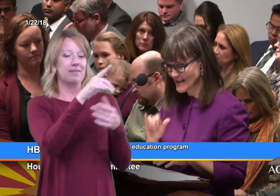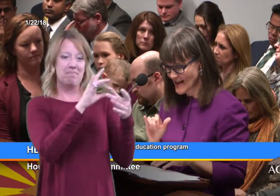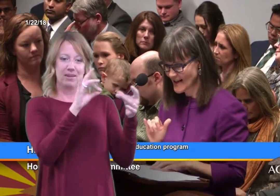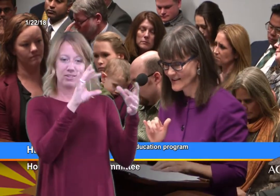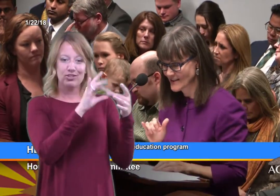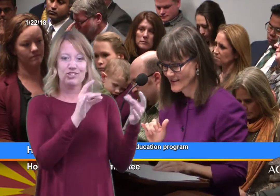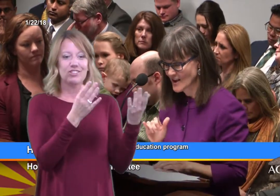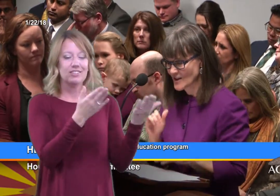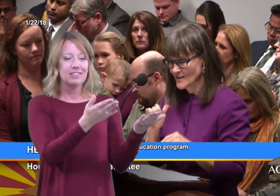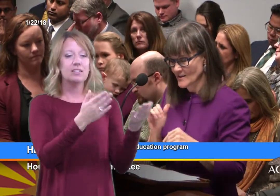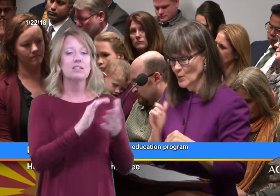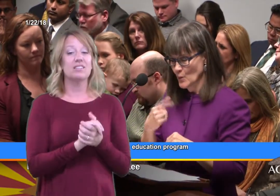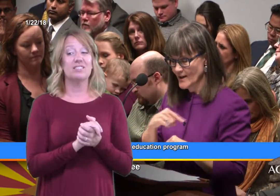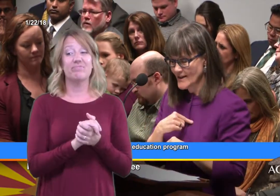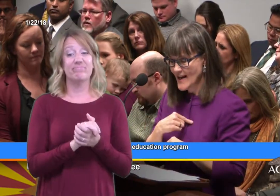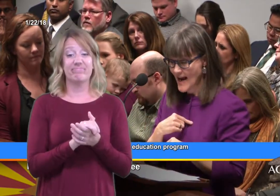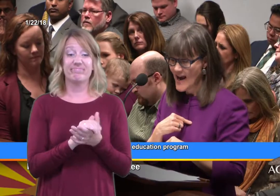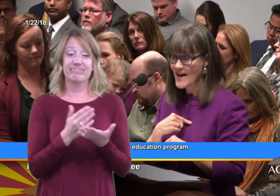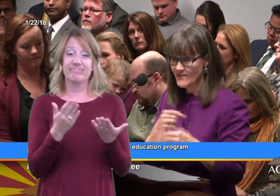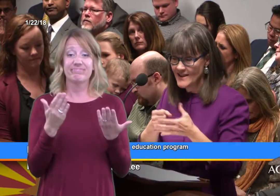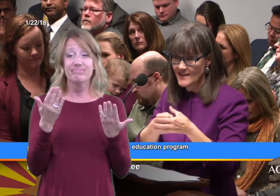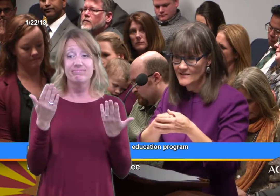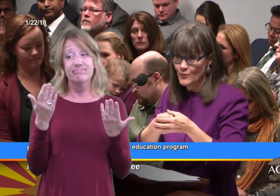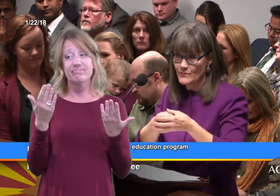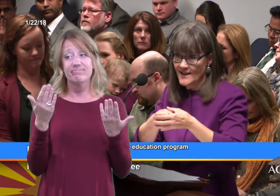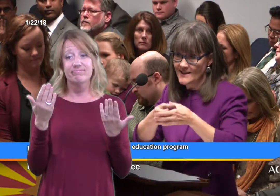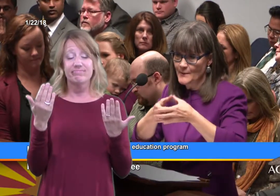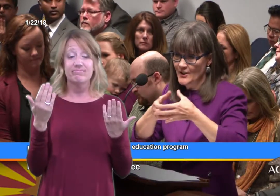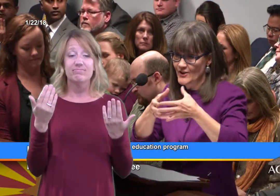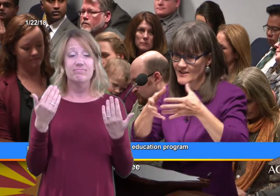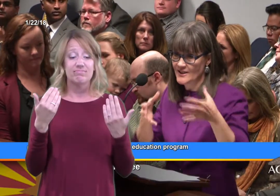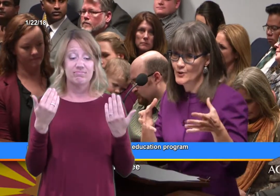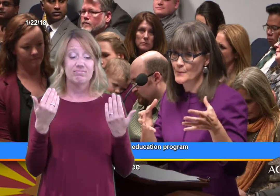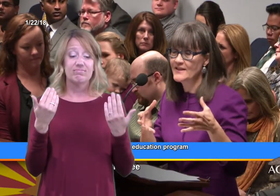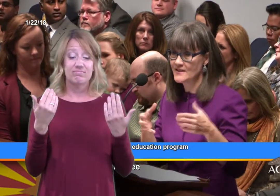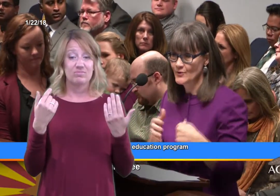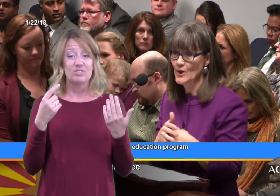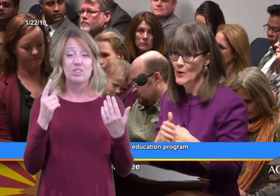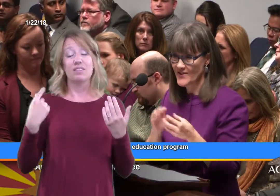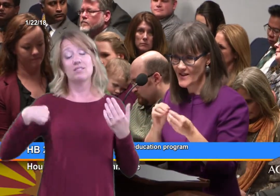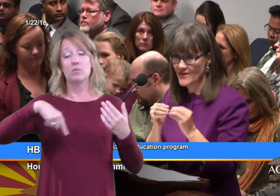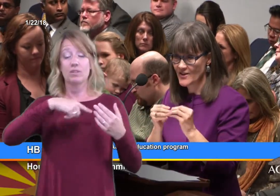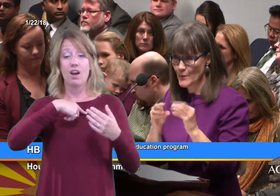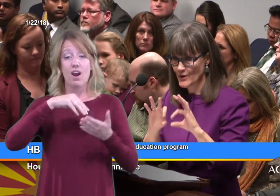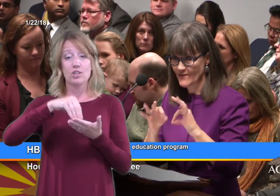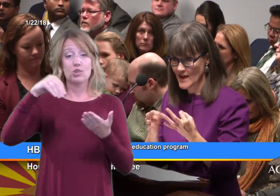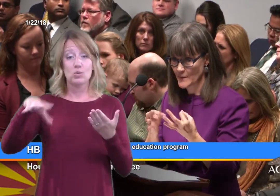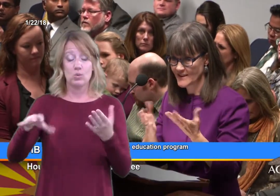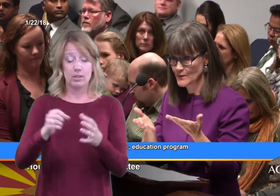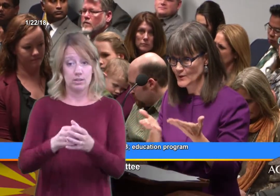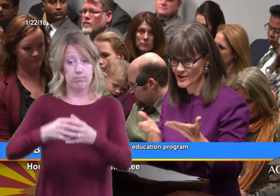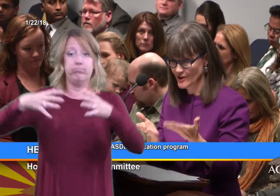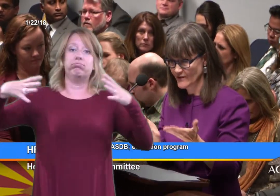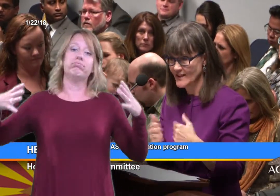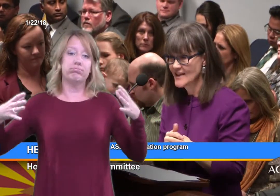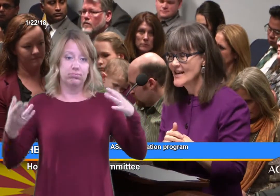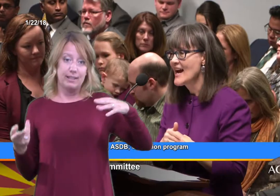is that we have experienced a tremendous growth in the number of families we're serving.